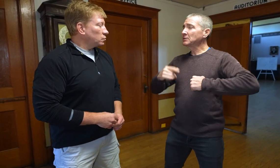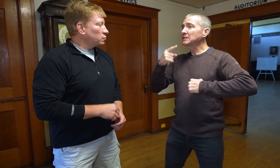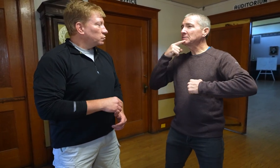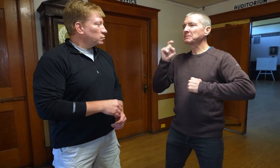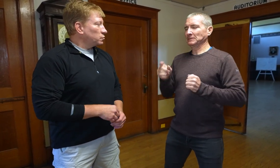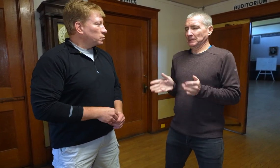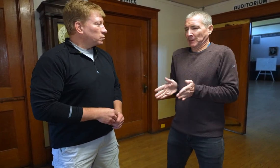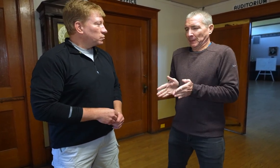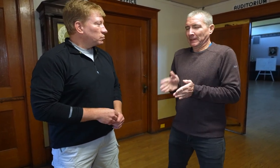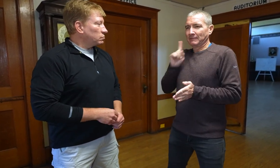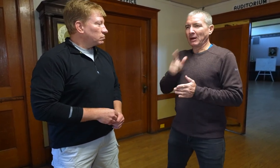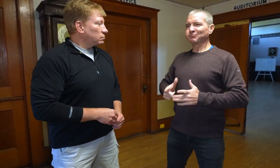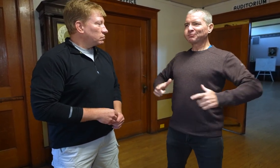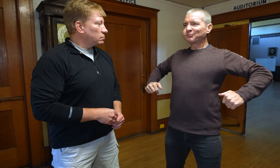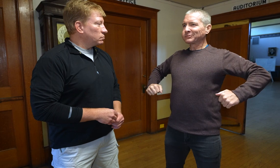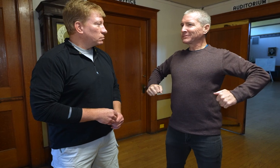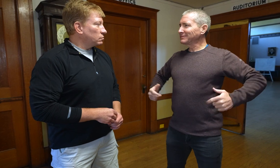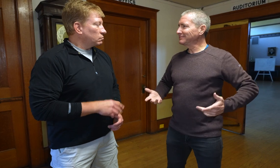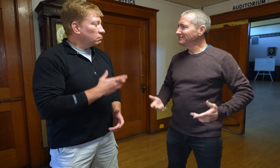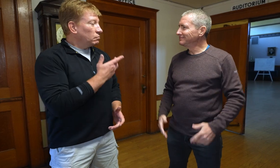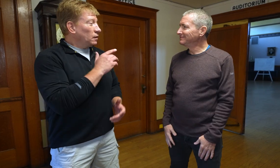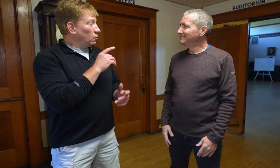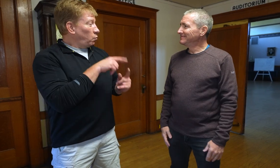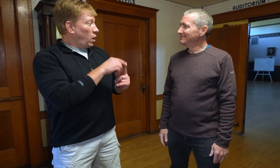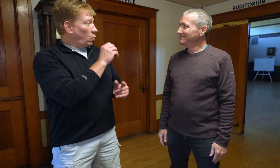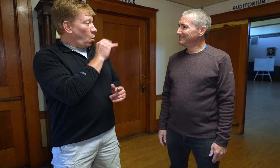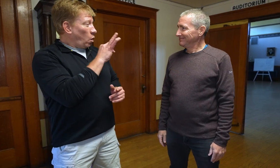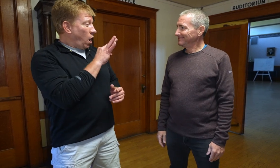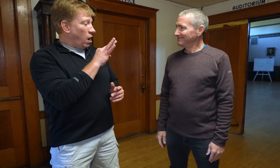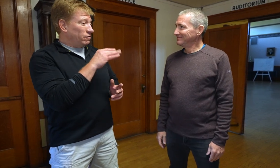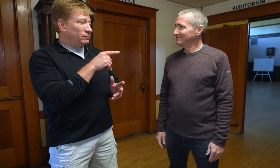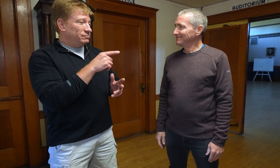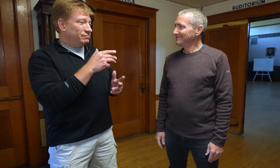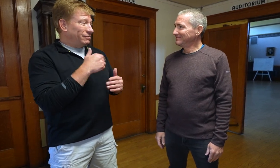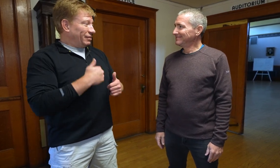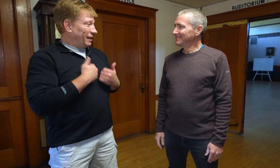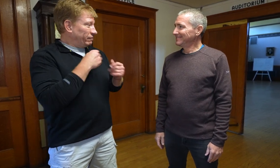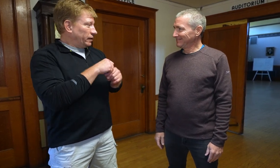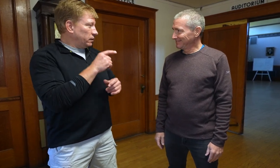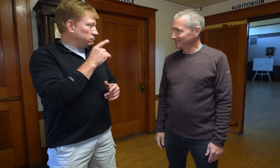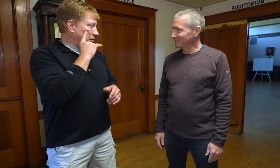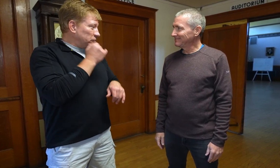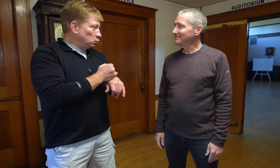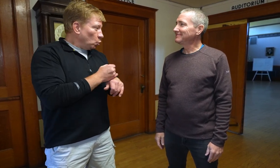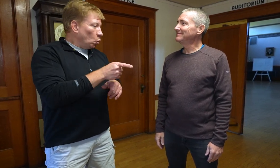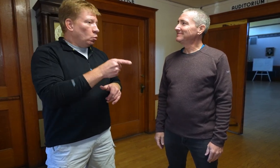Hearing people are fine with smaller spaces but Deaf people need more space. When Olaf lived at a Deaf school,